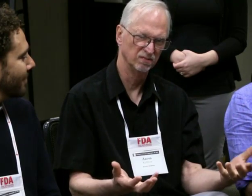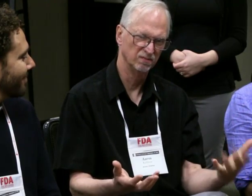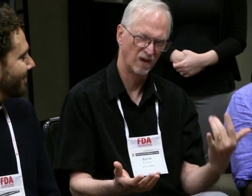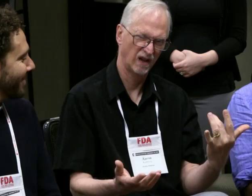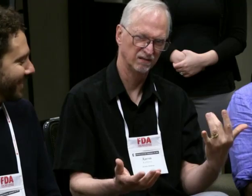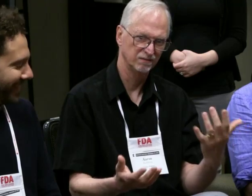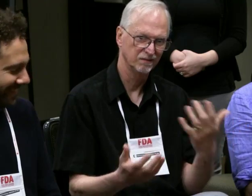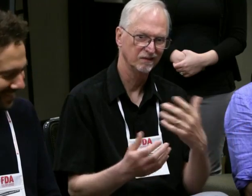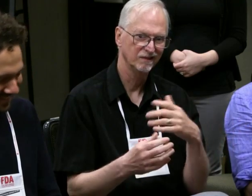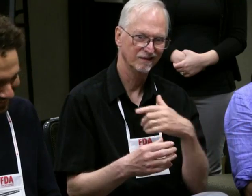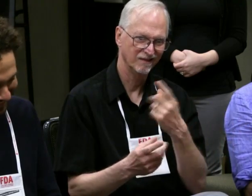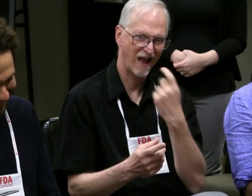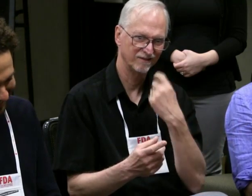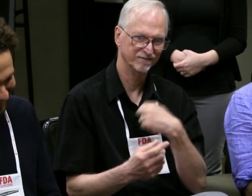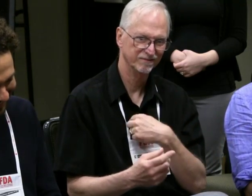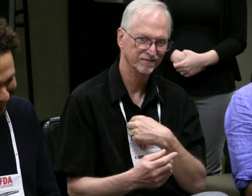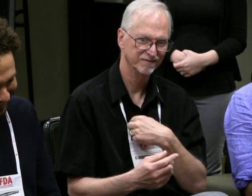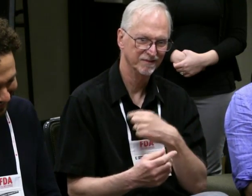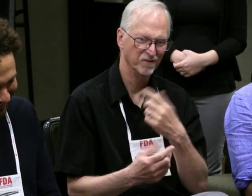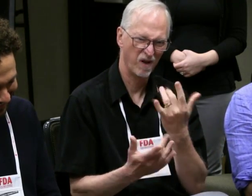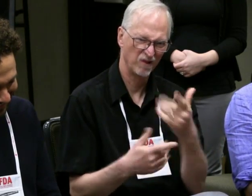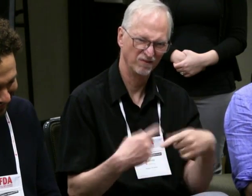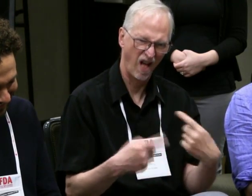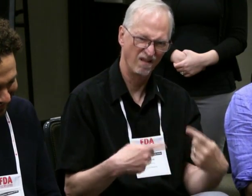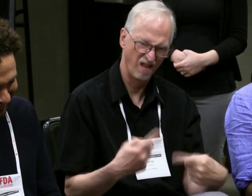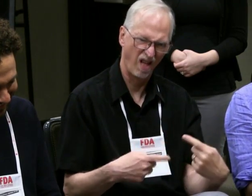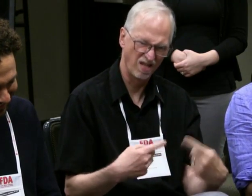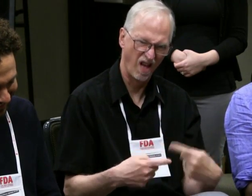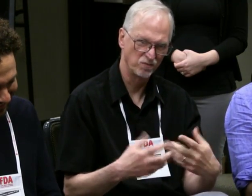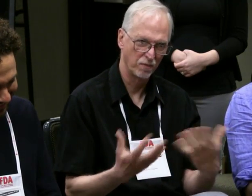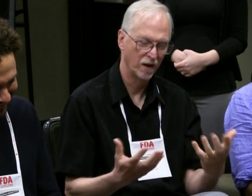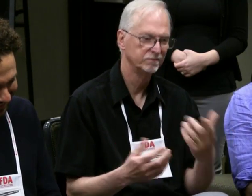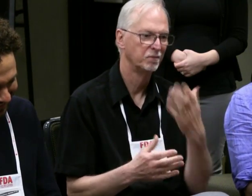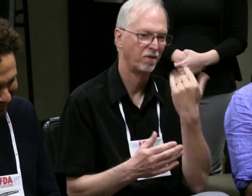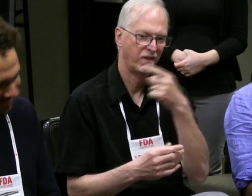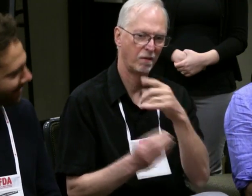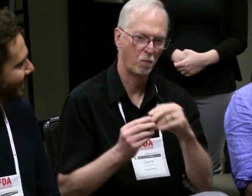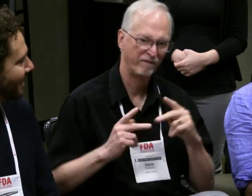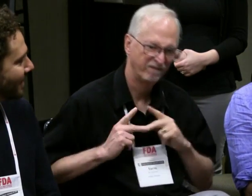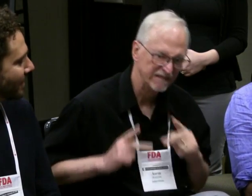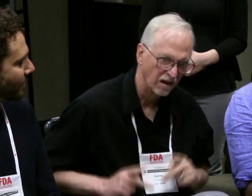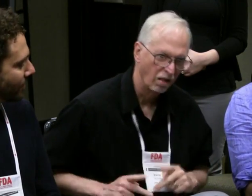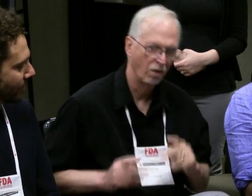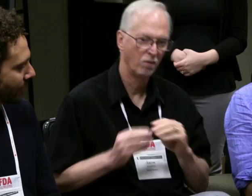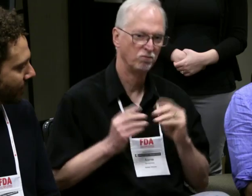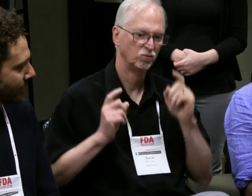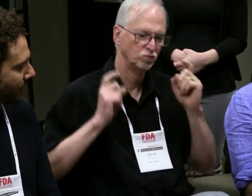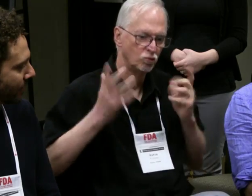you might ask the question. "Wow, why are you signing so much?" It seems like a lot of dialogue.